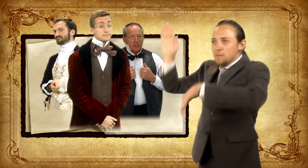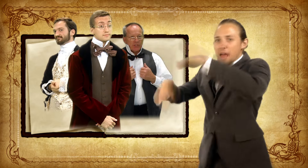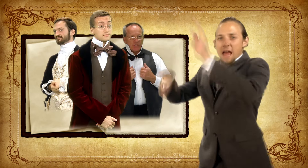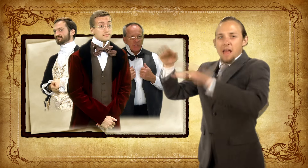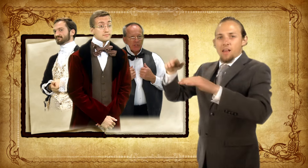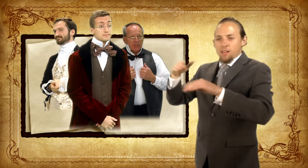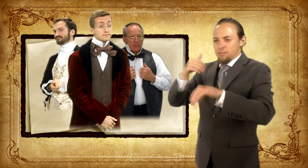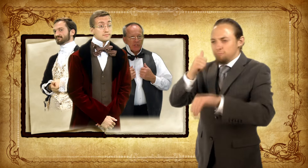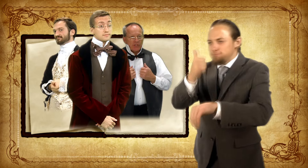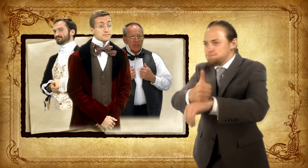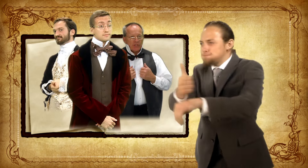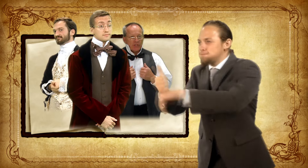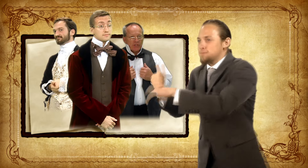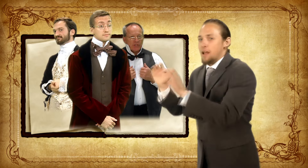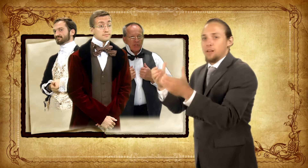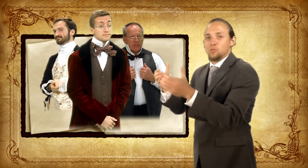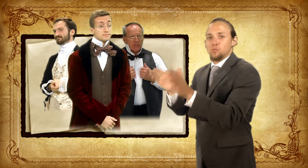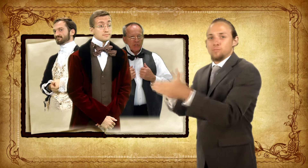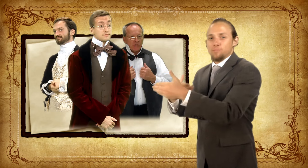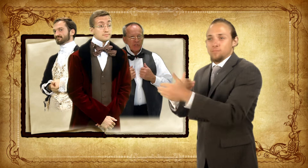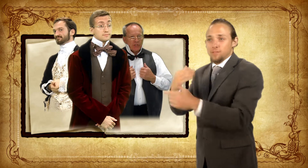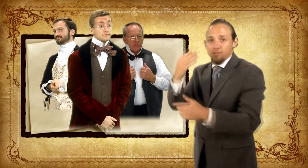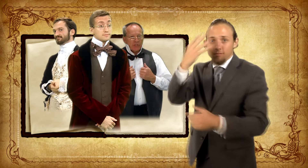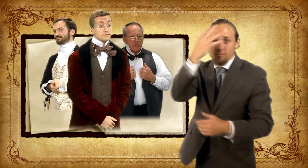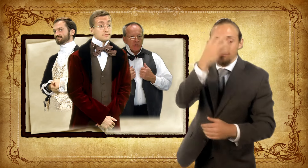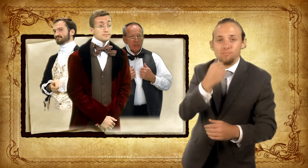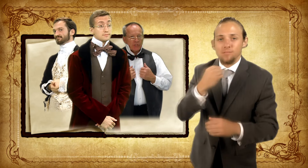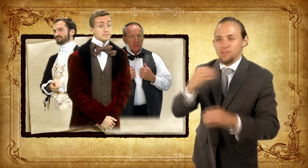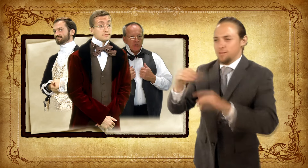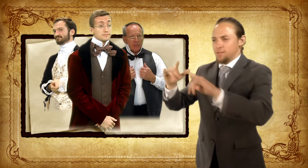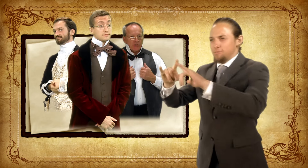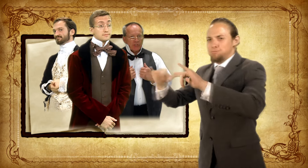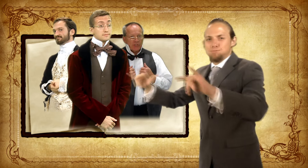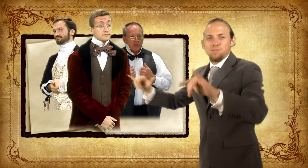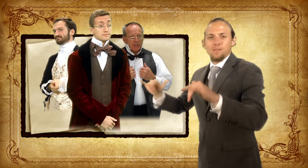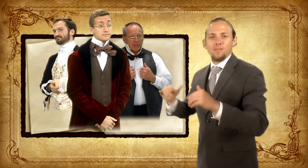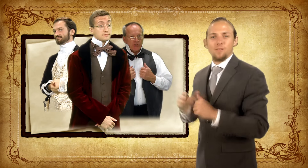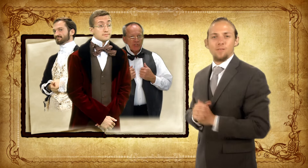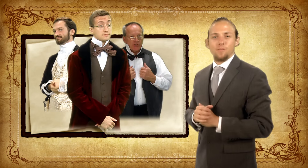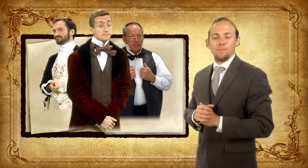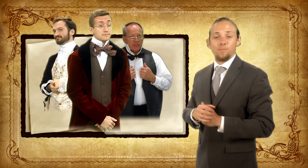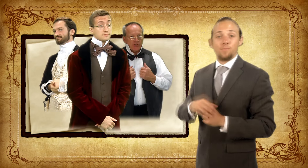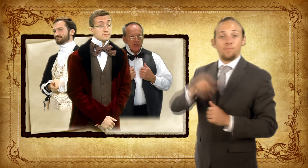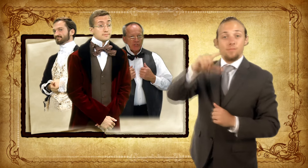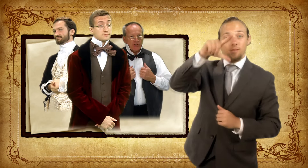painted it, set up classrooms, and prepared sleeping quarters.